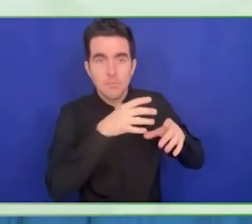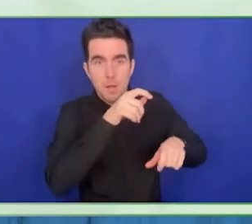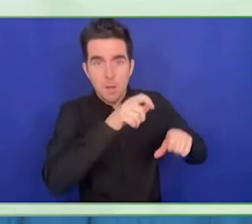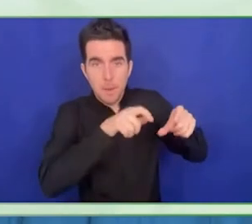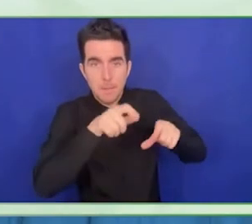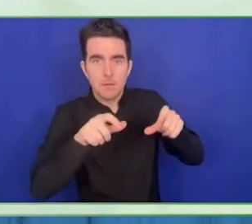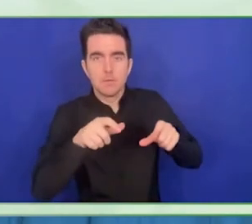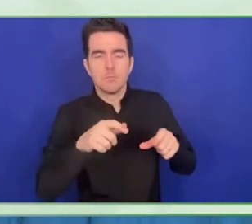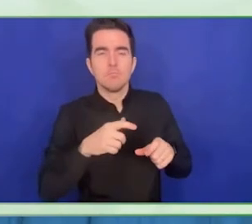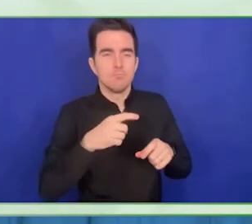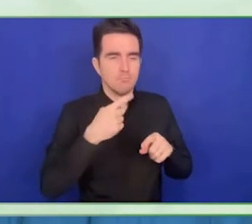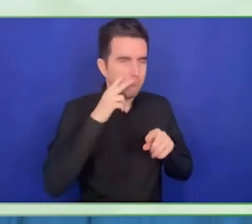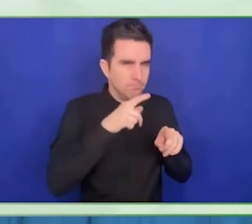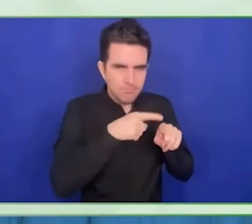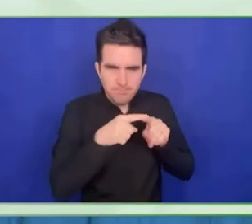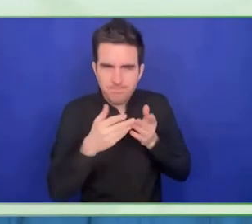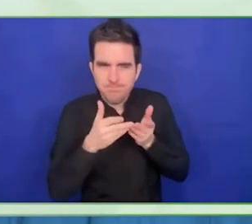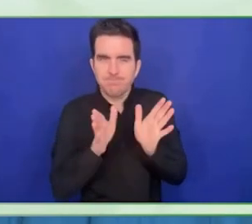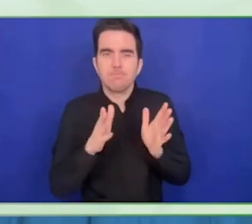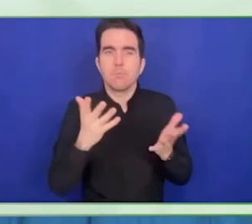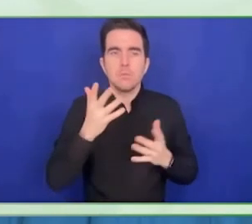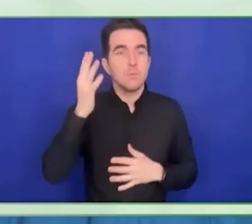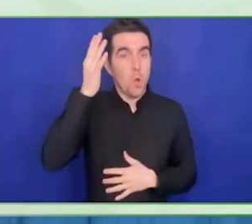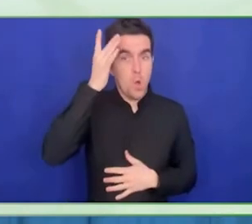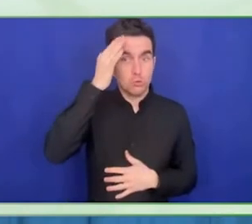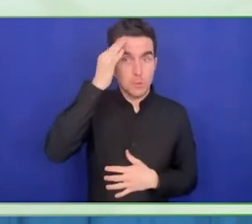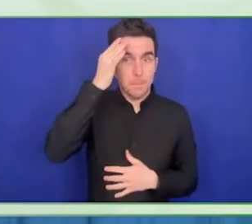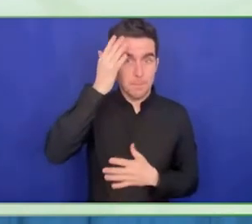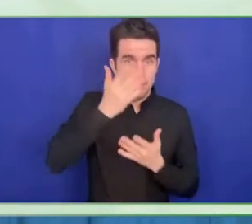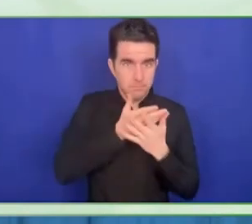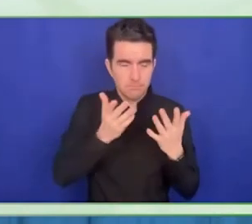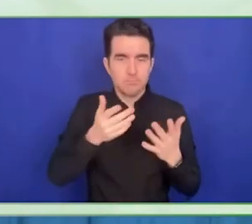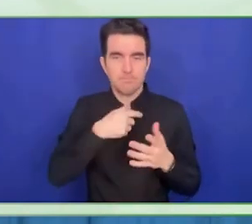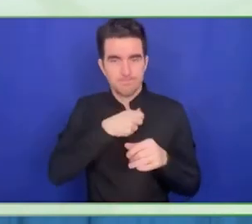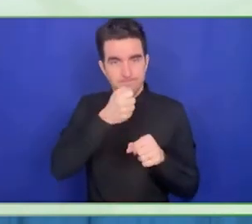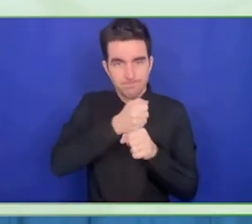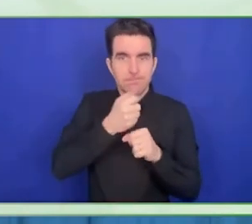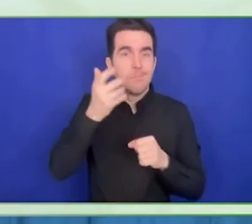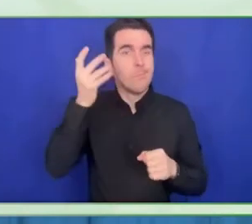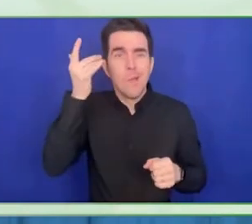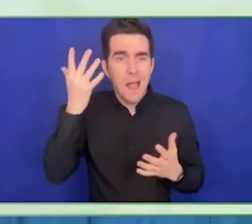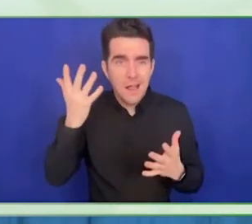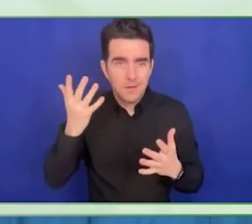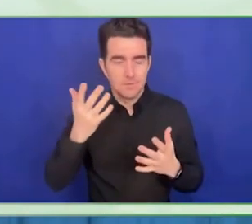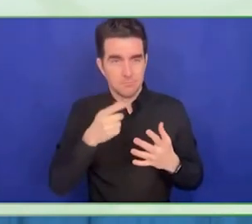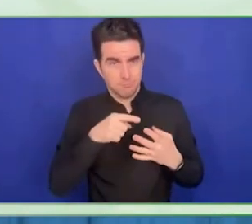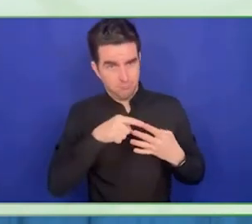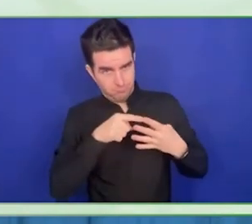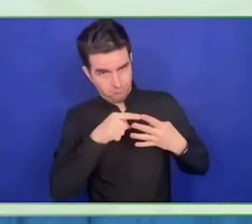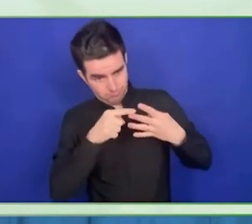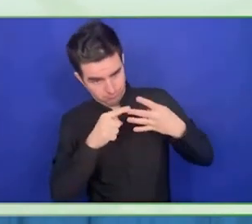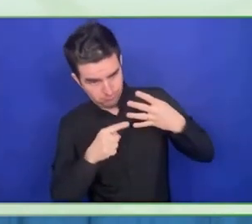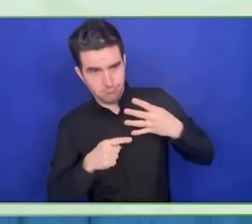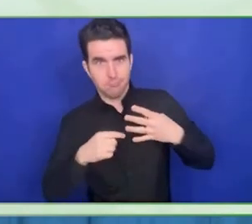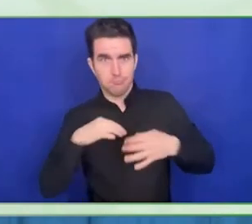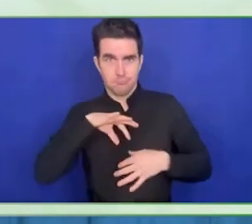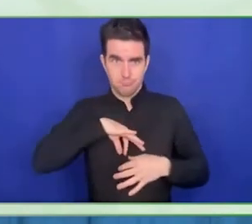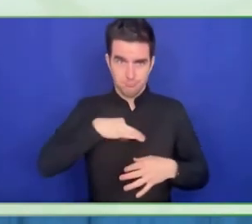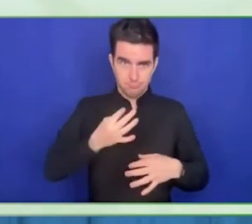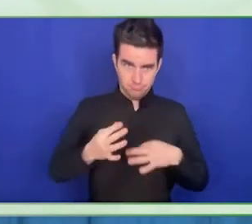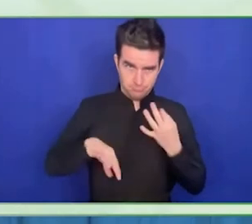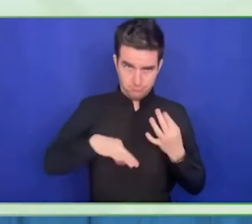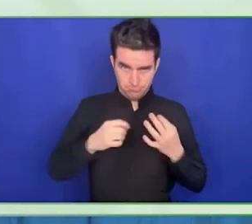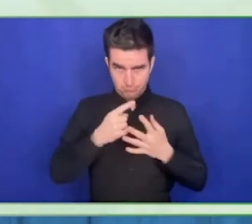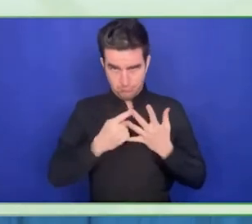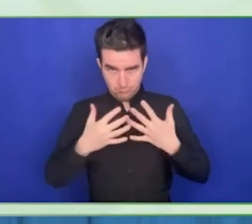The key here is we work for these populations and if we work with